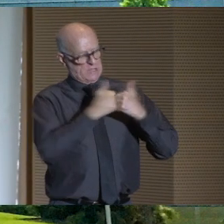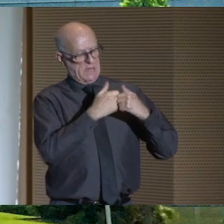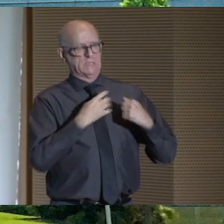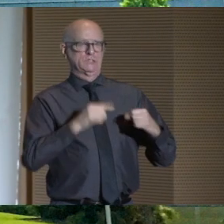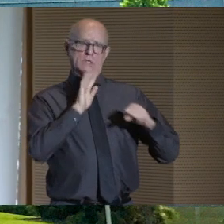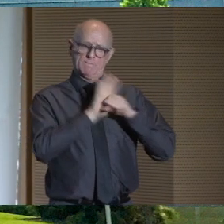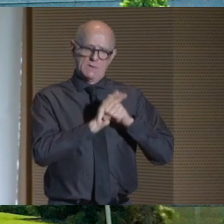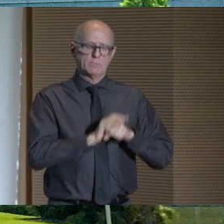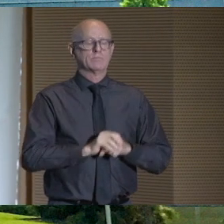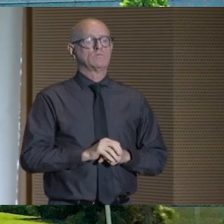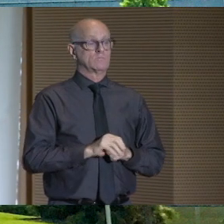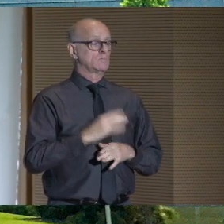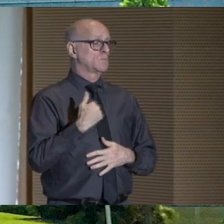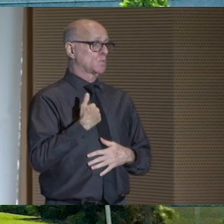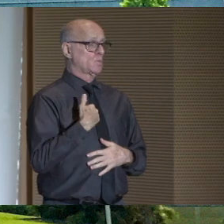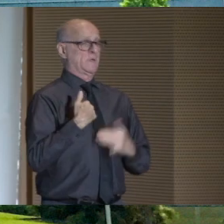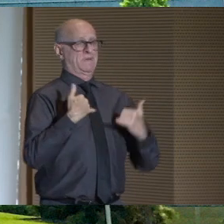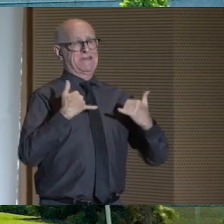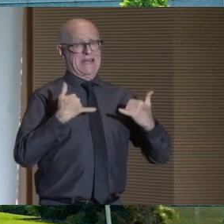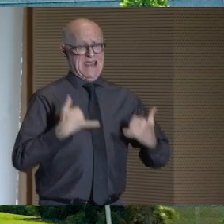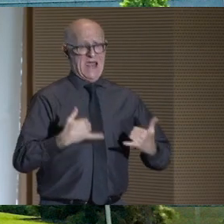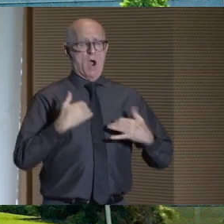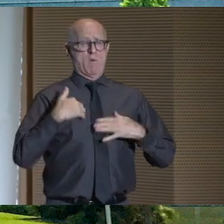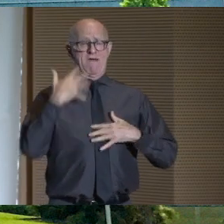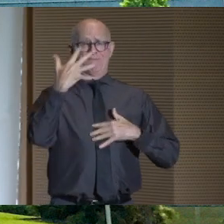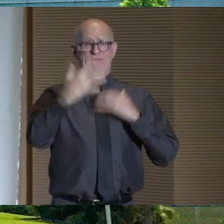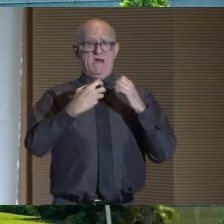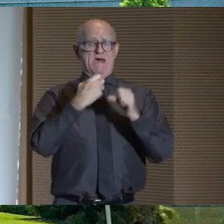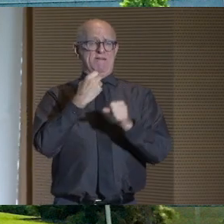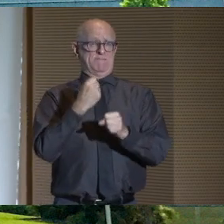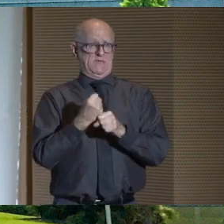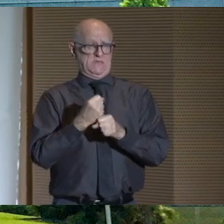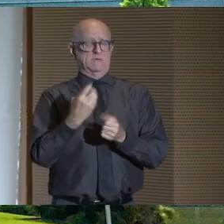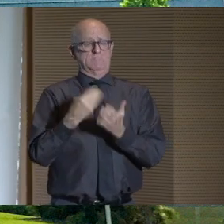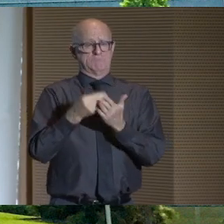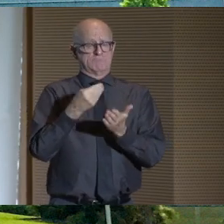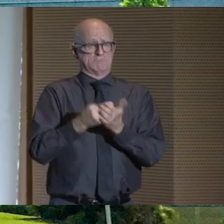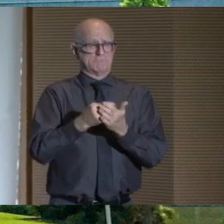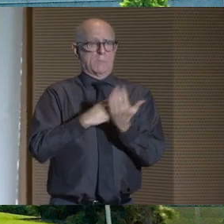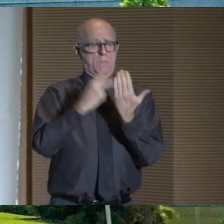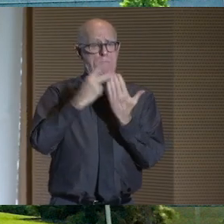and crucial commitments. We are in the midst of a five-year capital program